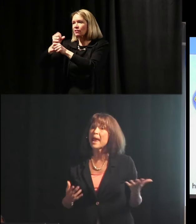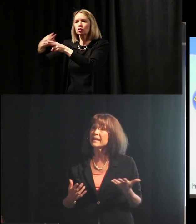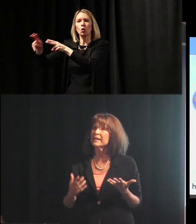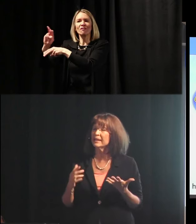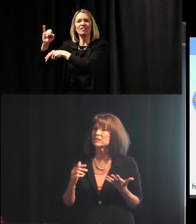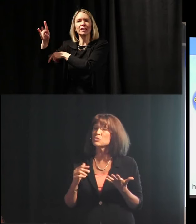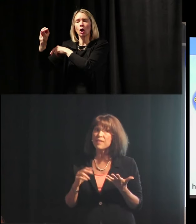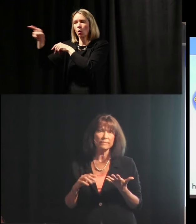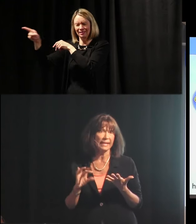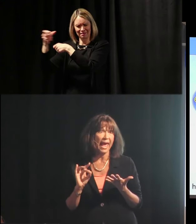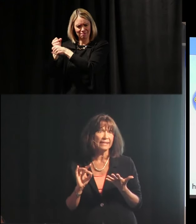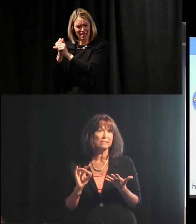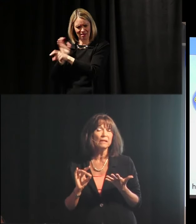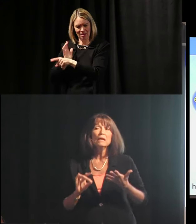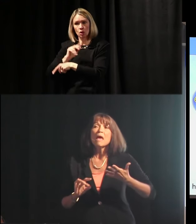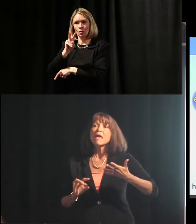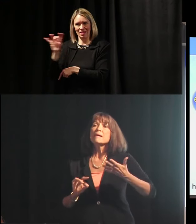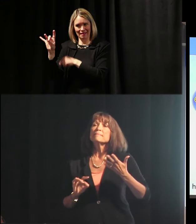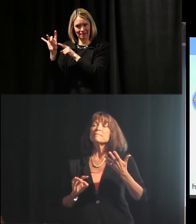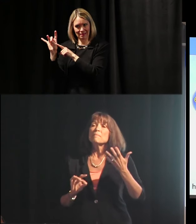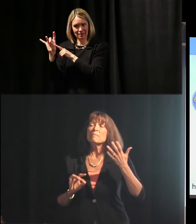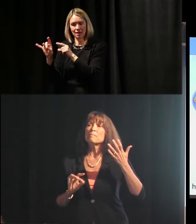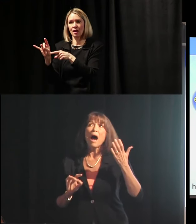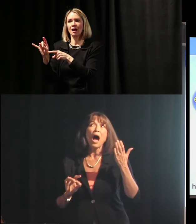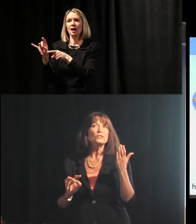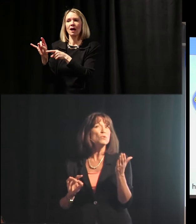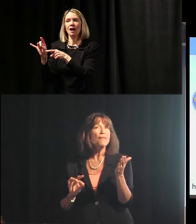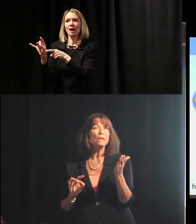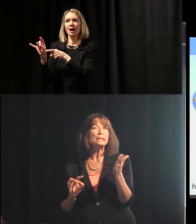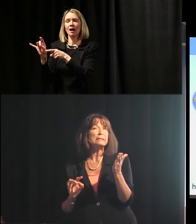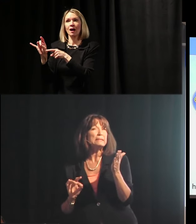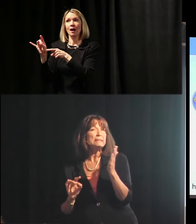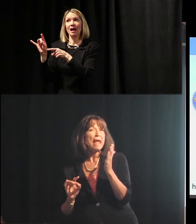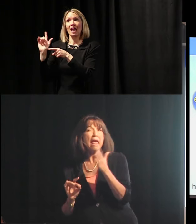He made it in 2008. And by 2010, I believe,